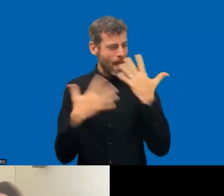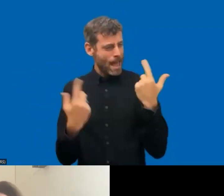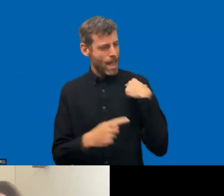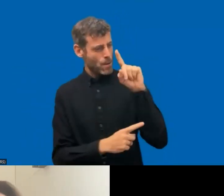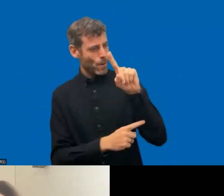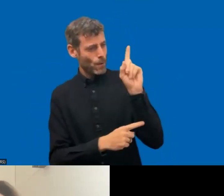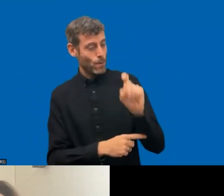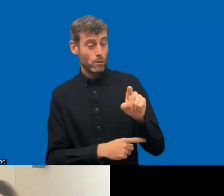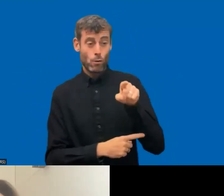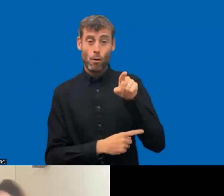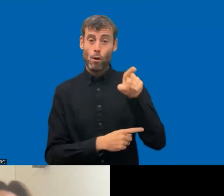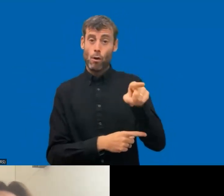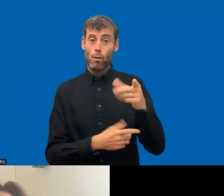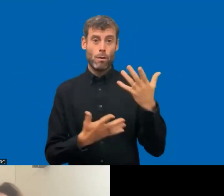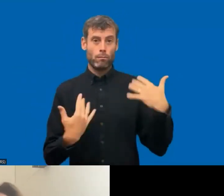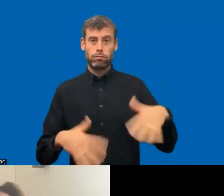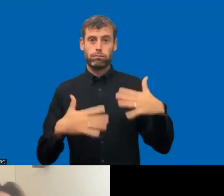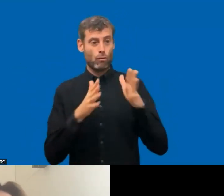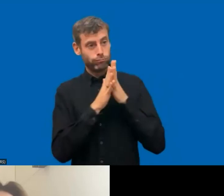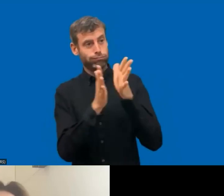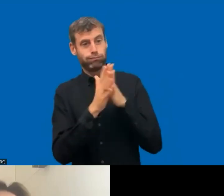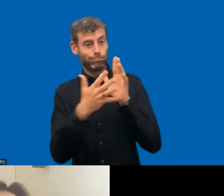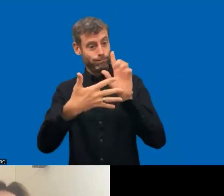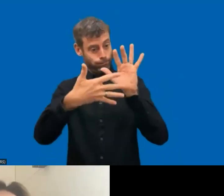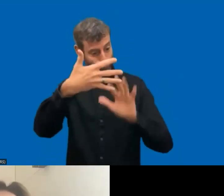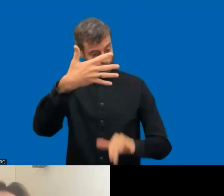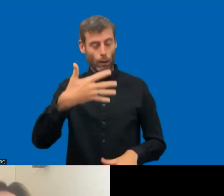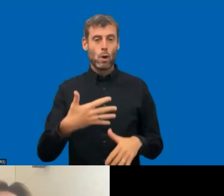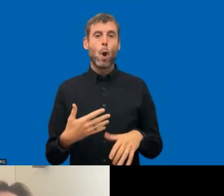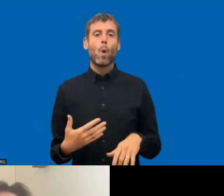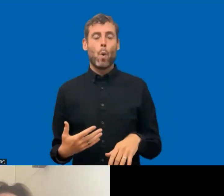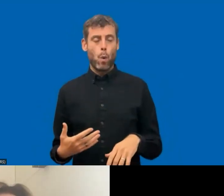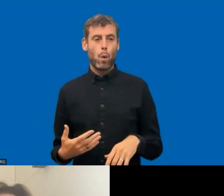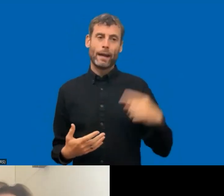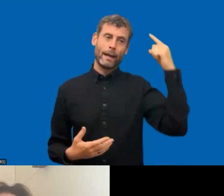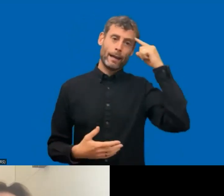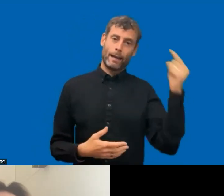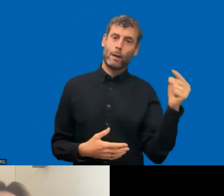and ideas and a long wish list for the commission to do even better in the future, as always.